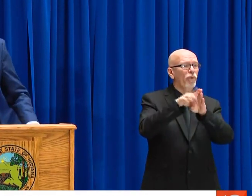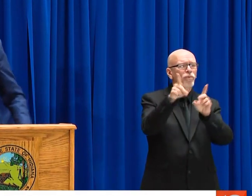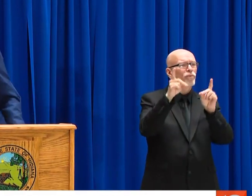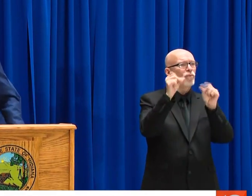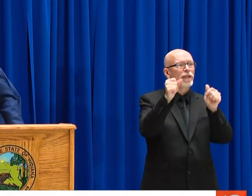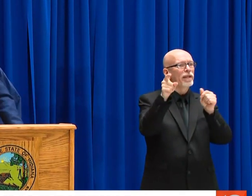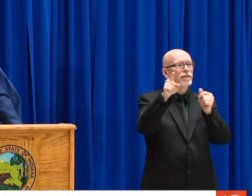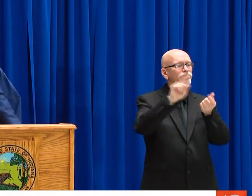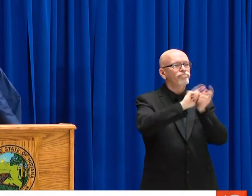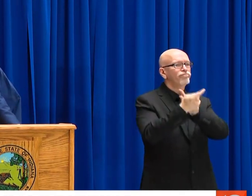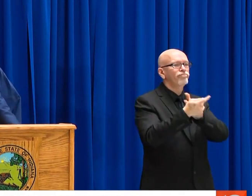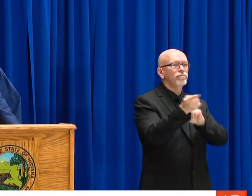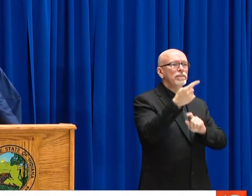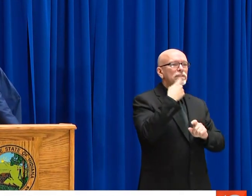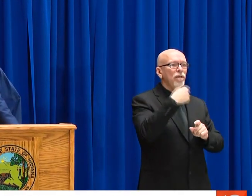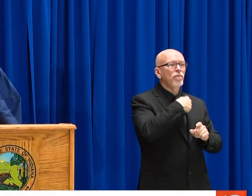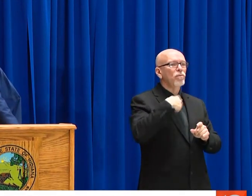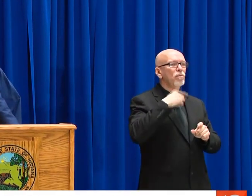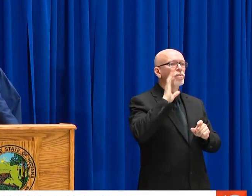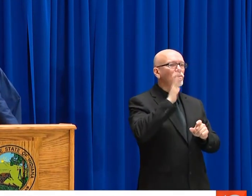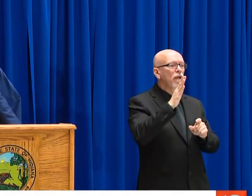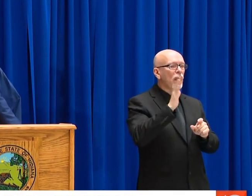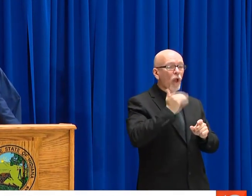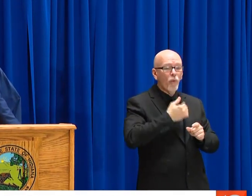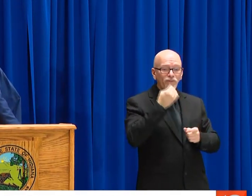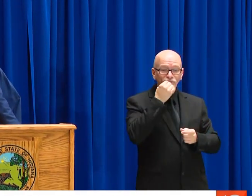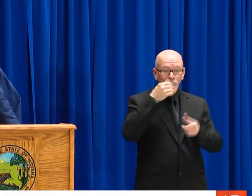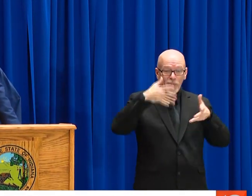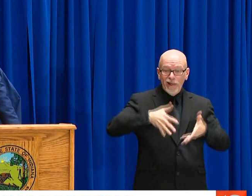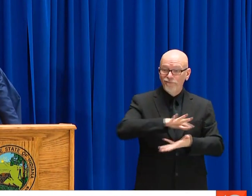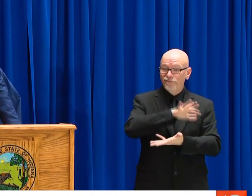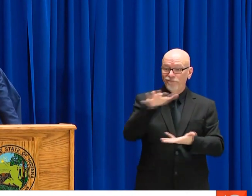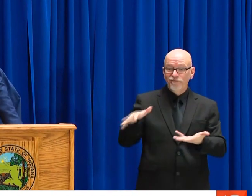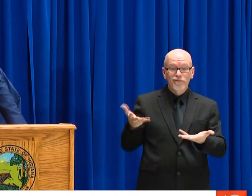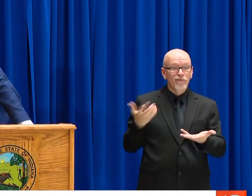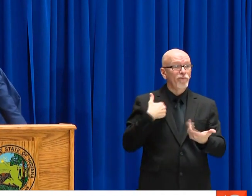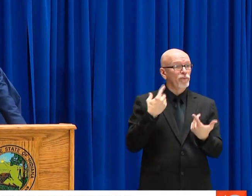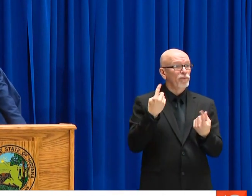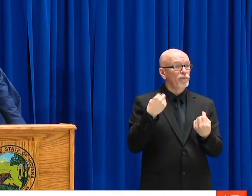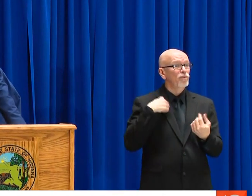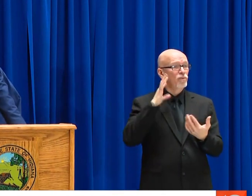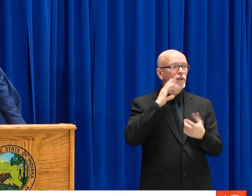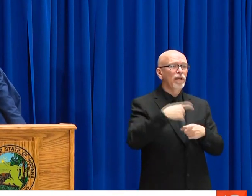THE CASINO UP IN HAMMOND, INDIANA, TOOK THEIR -- WHEN THEY CLOSED DOWN, THEY QUICKLY TURNED